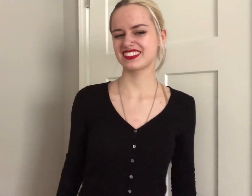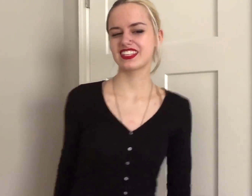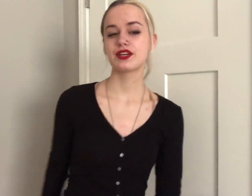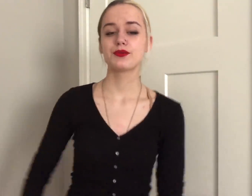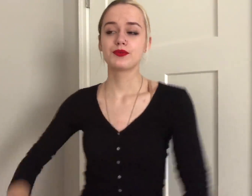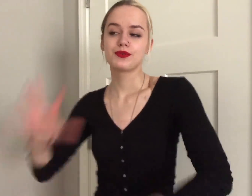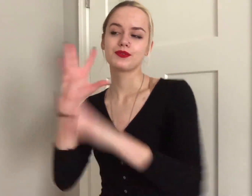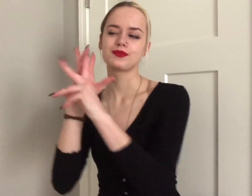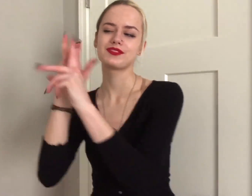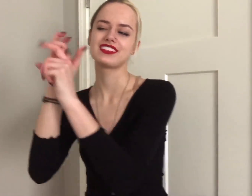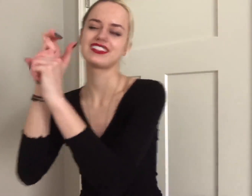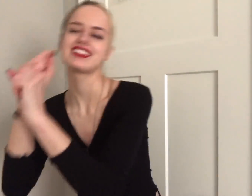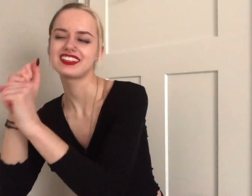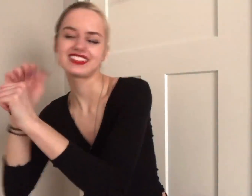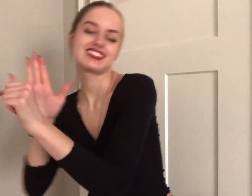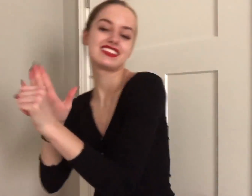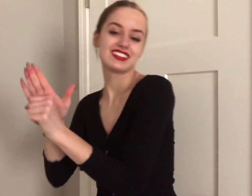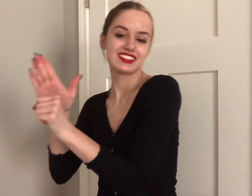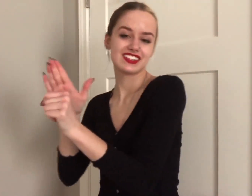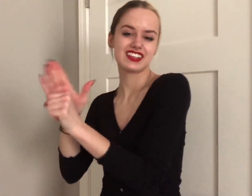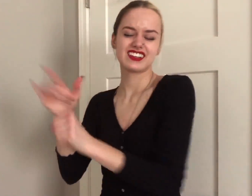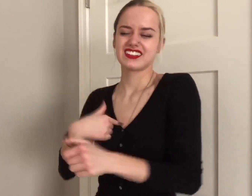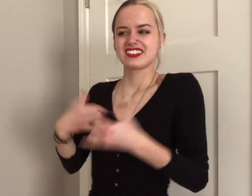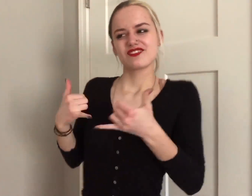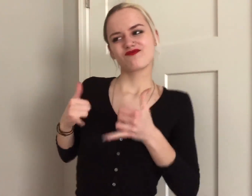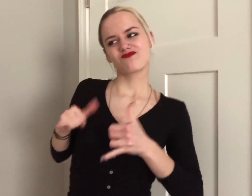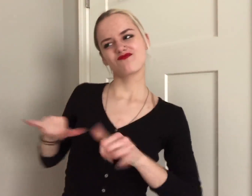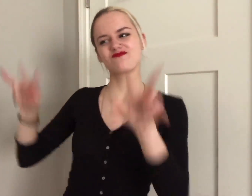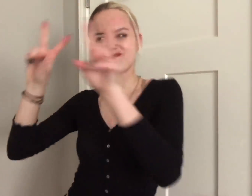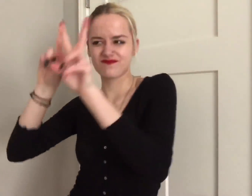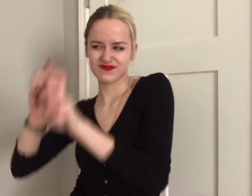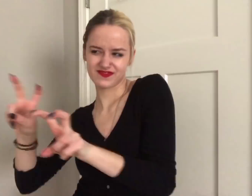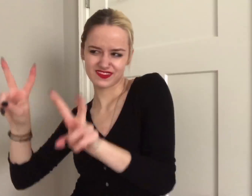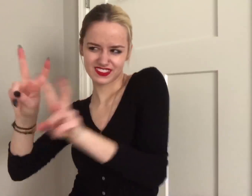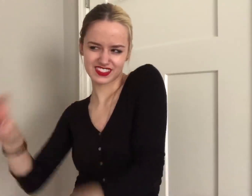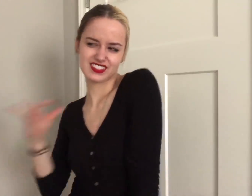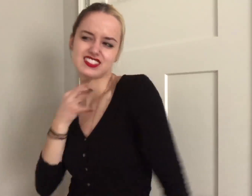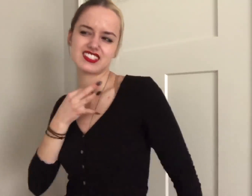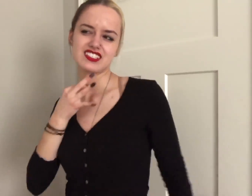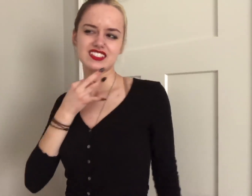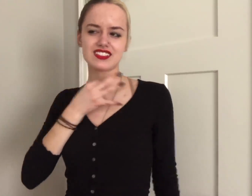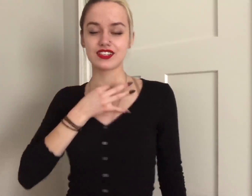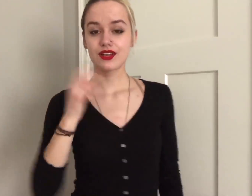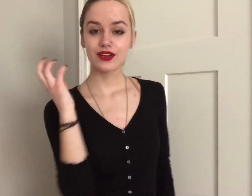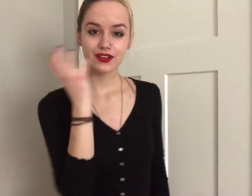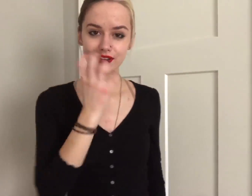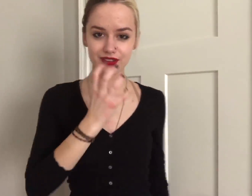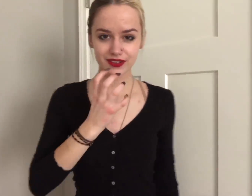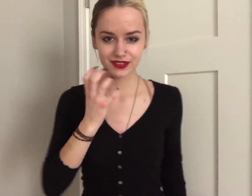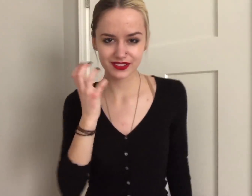pulls me in enough to keep me guessing ohhhh